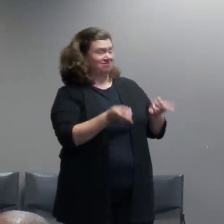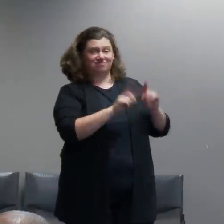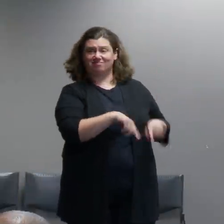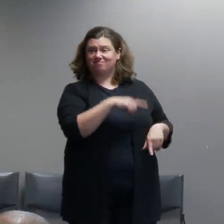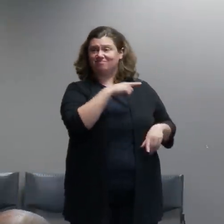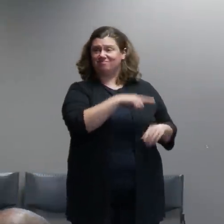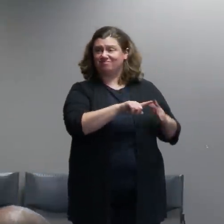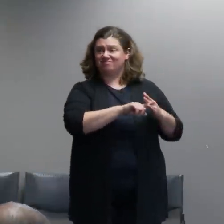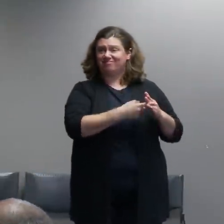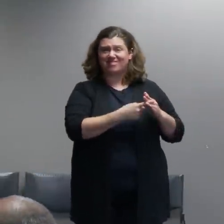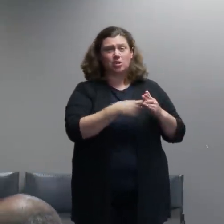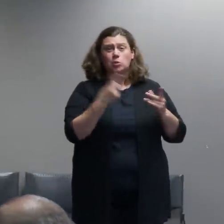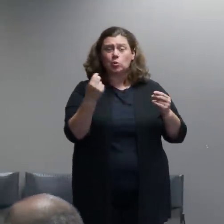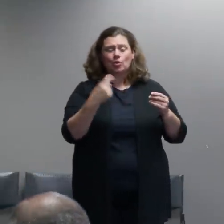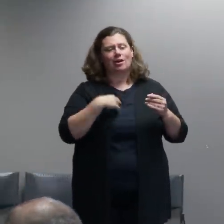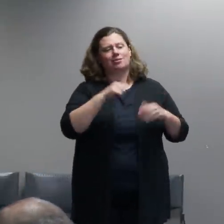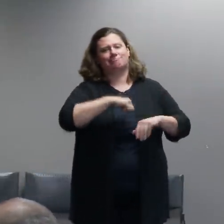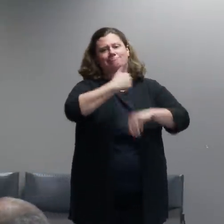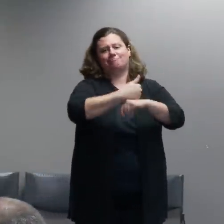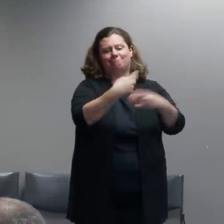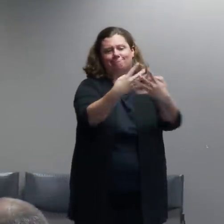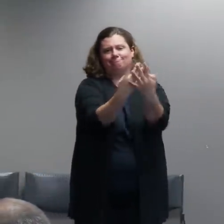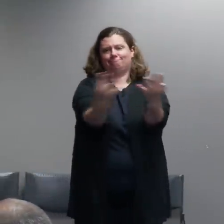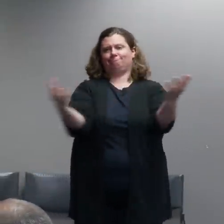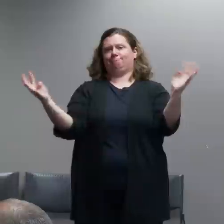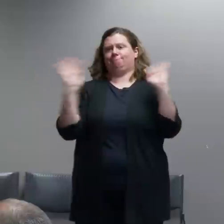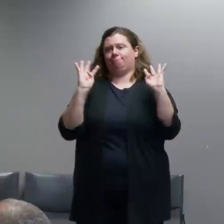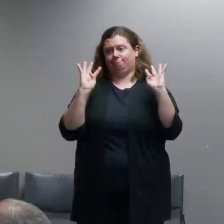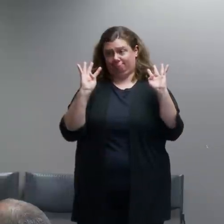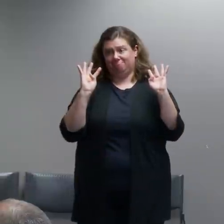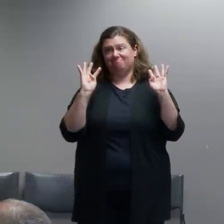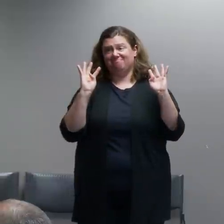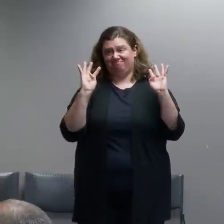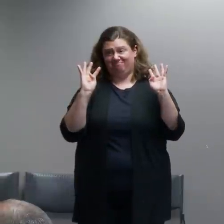off area including Chapman and Lownsdale Squares.